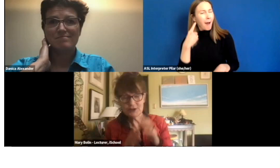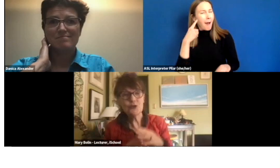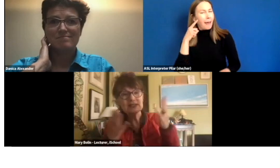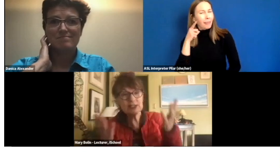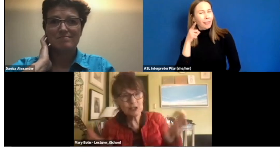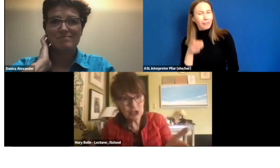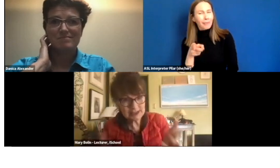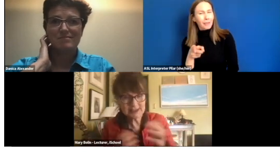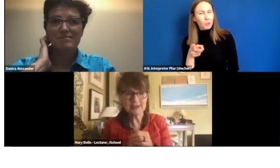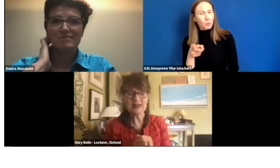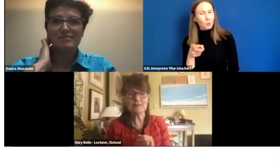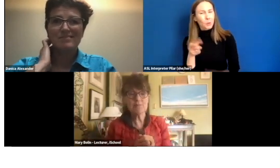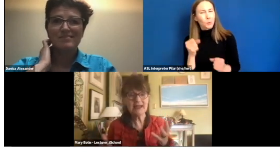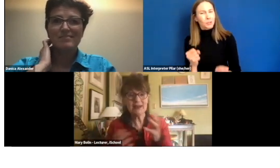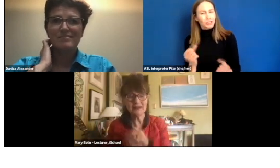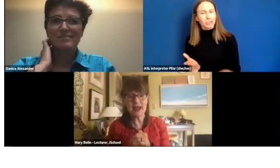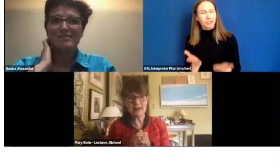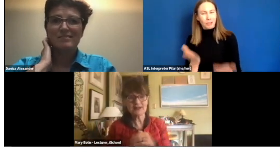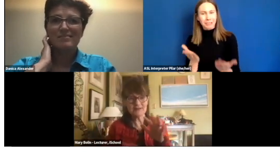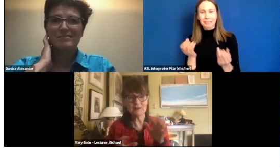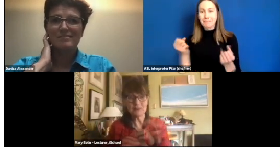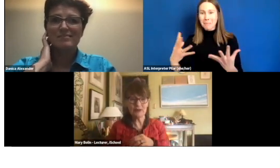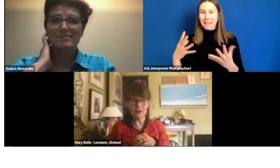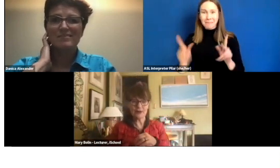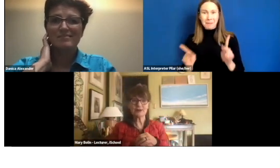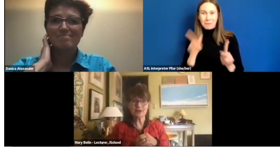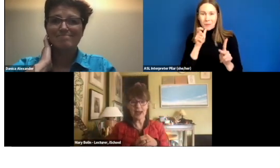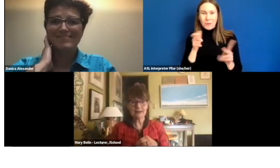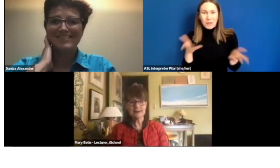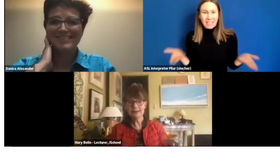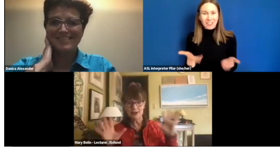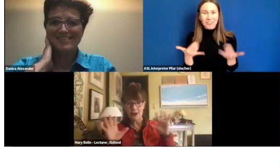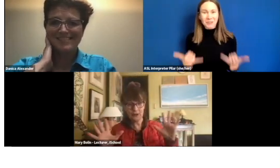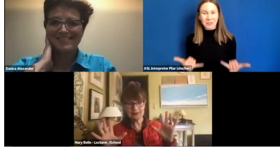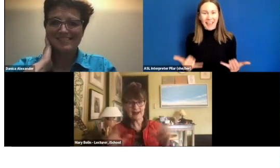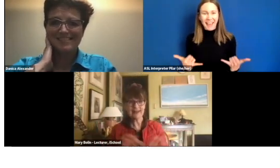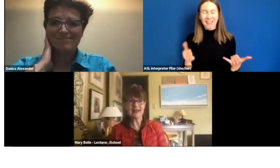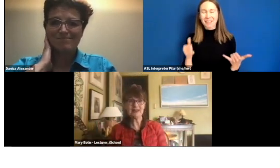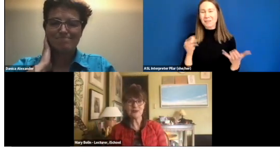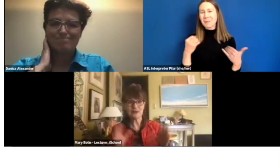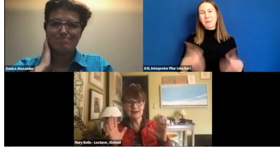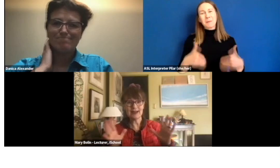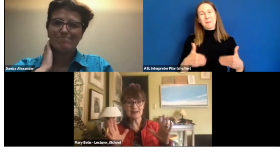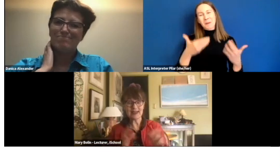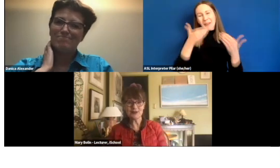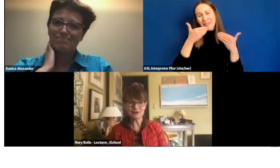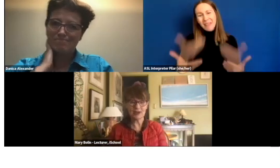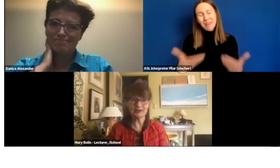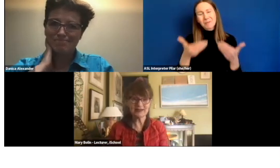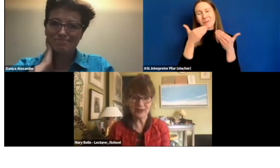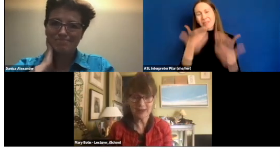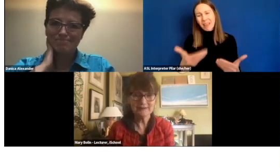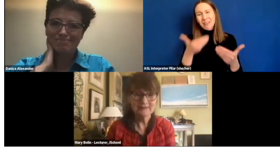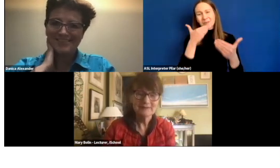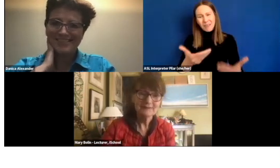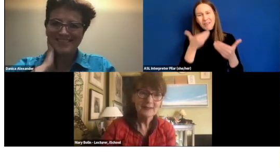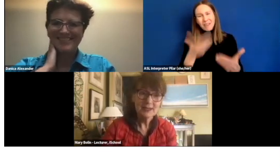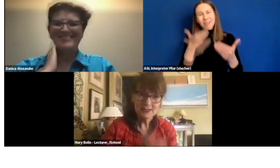you suggested to me many of the names of the people who are here today. So, I thank you doubly for that.